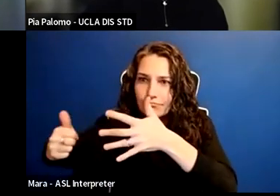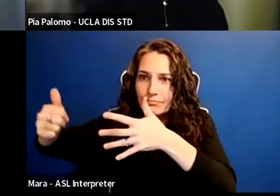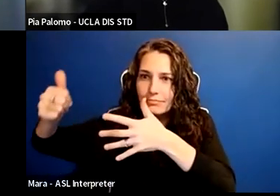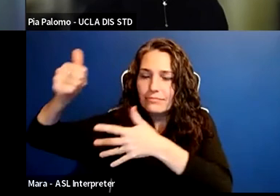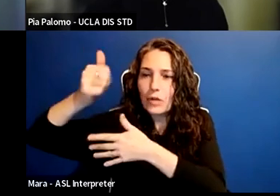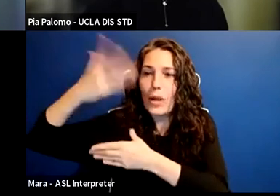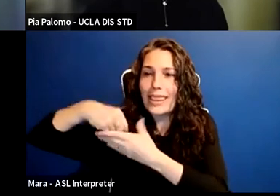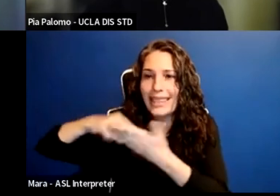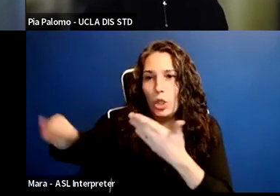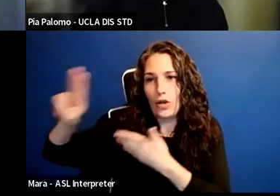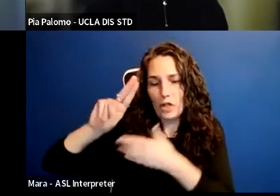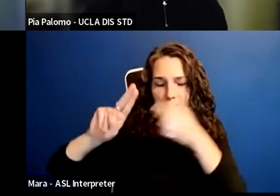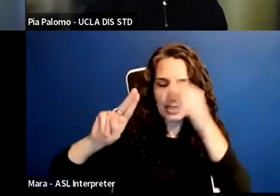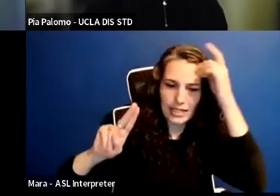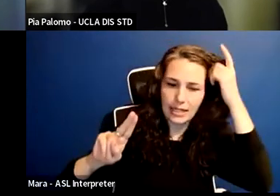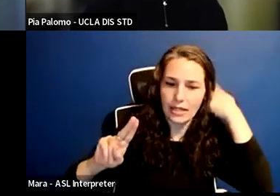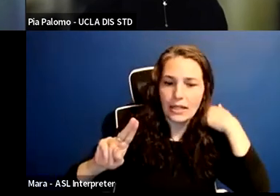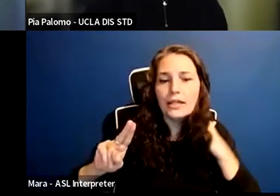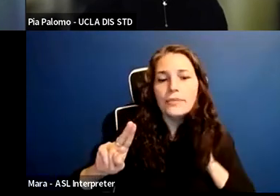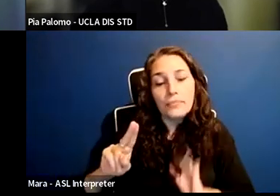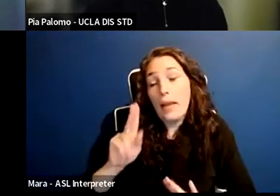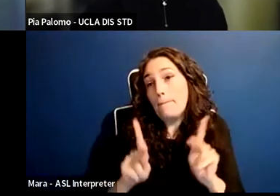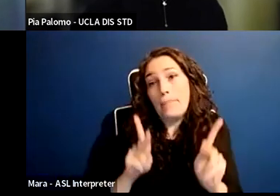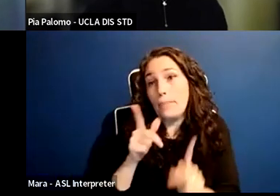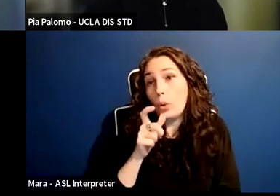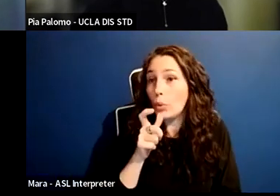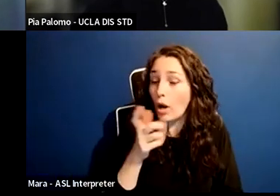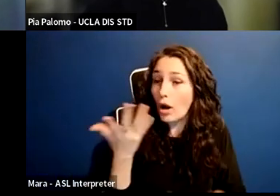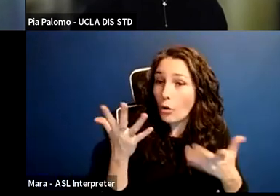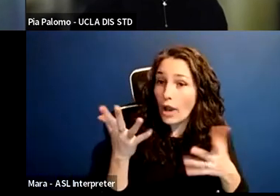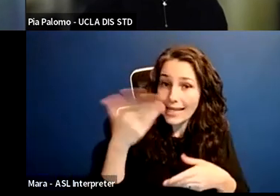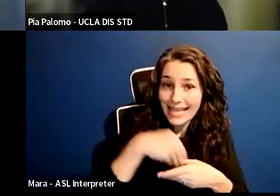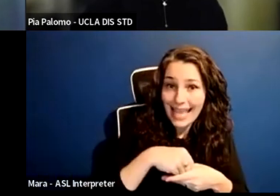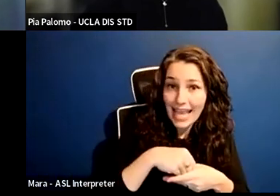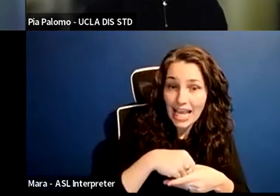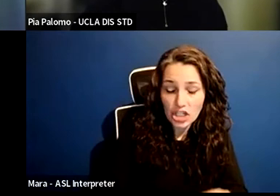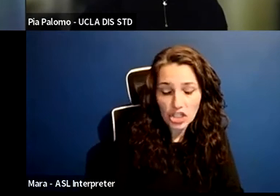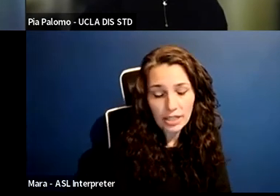and people who are engaged in not being satisfied